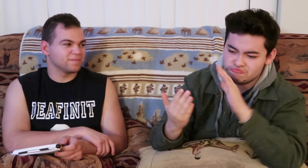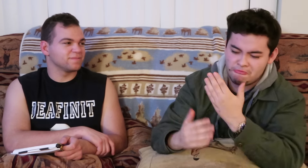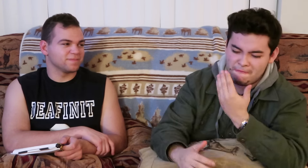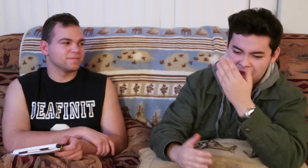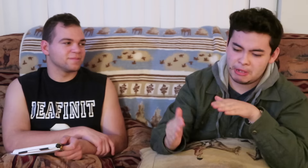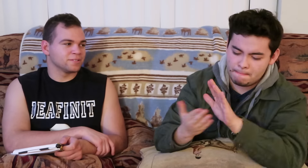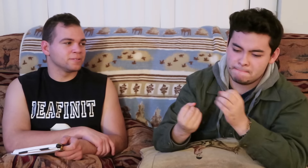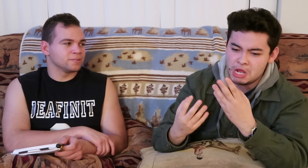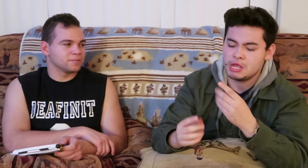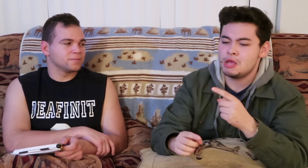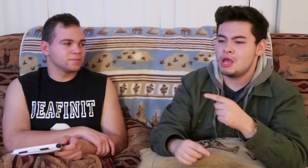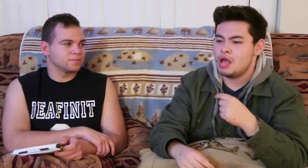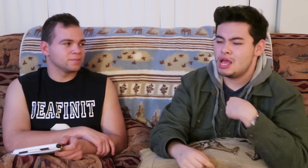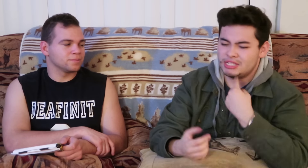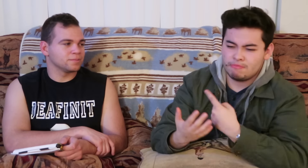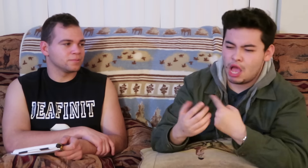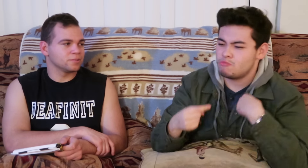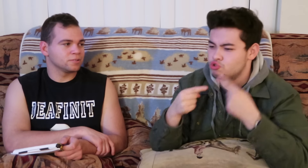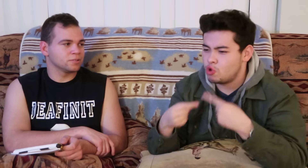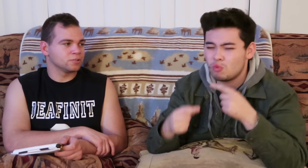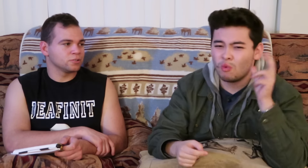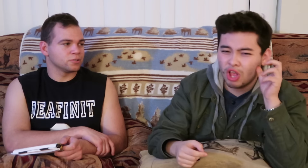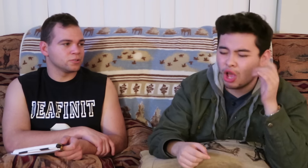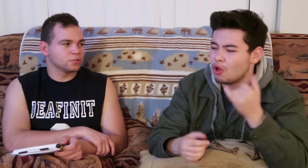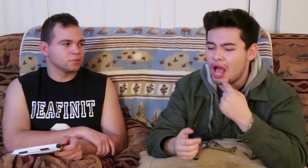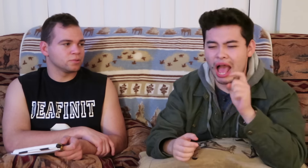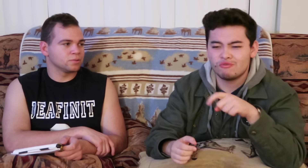many obstacles to face. but sometimes i struggled with hearing